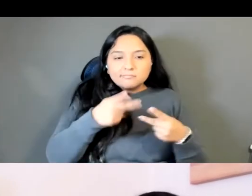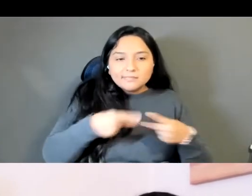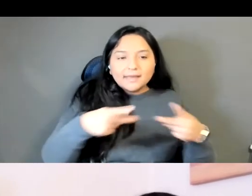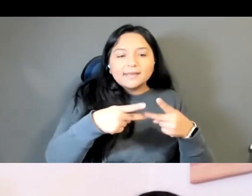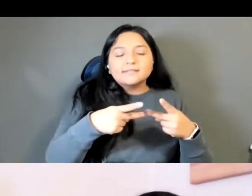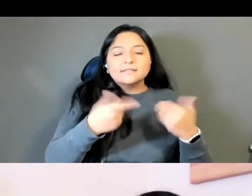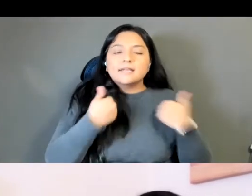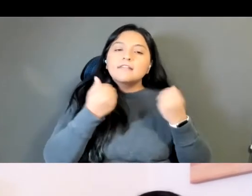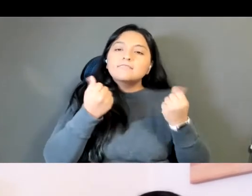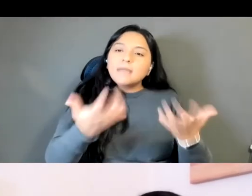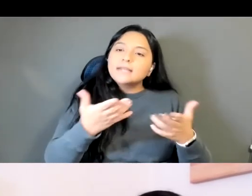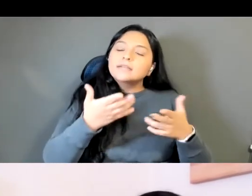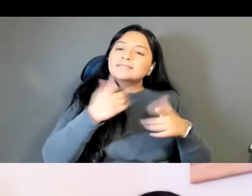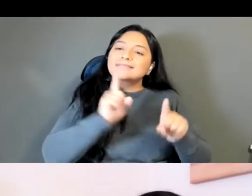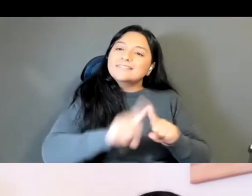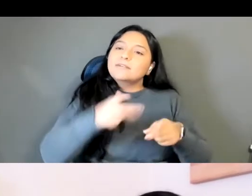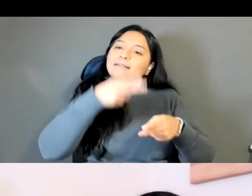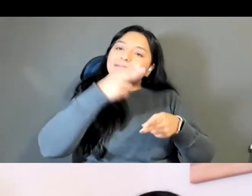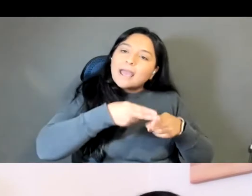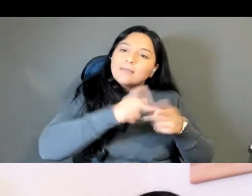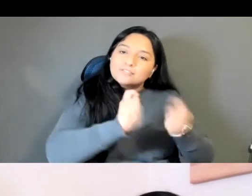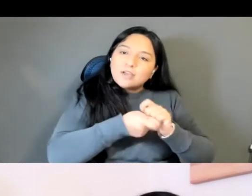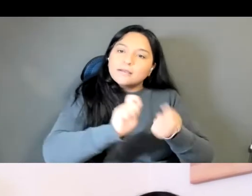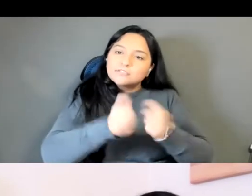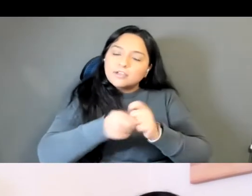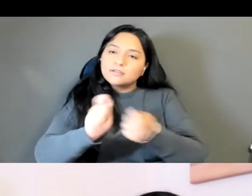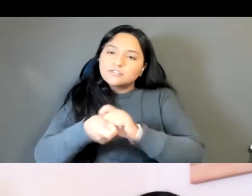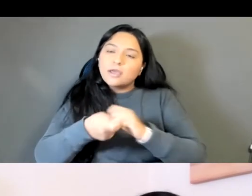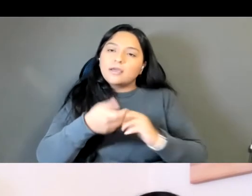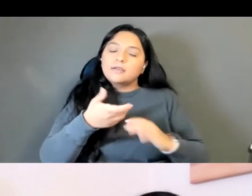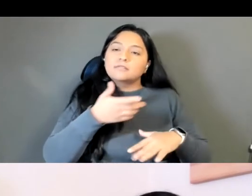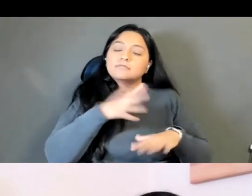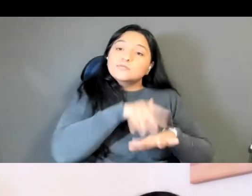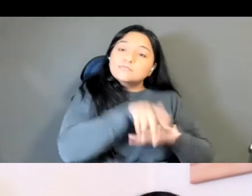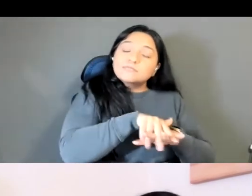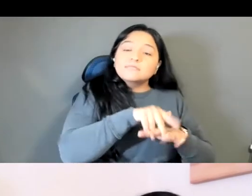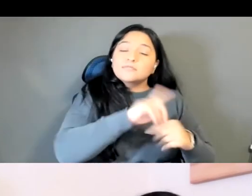the reclaimed names the colonial names the anglicized names and I'd love to hear from